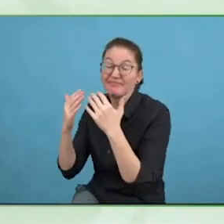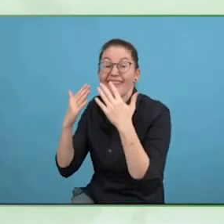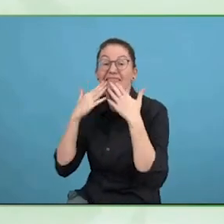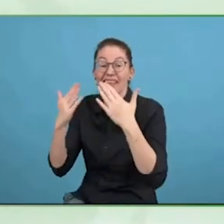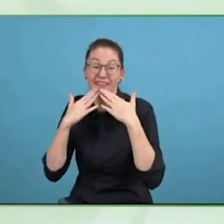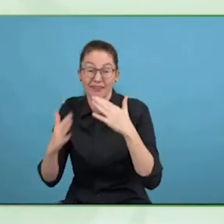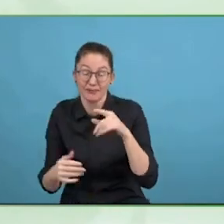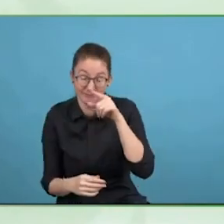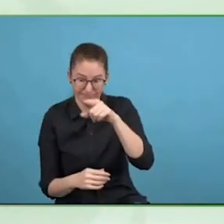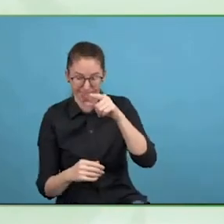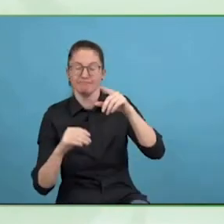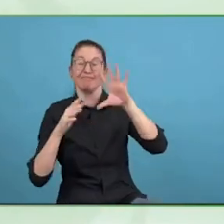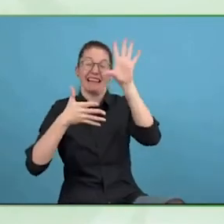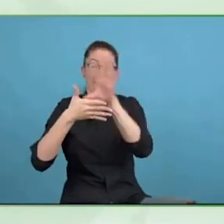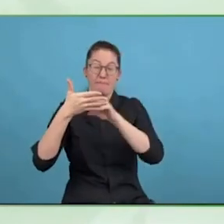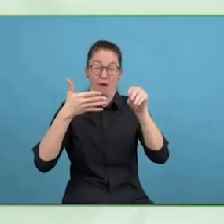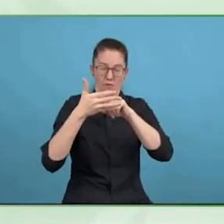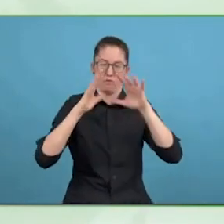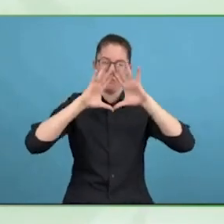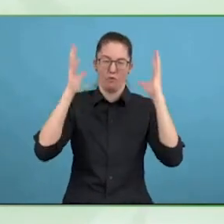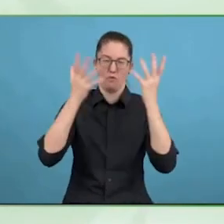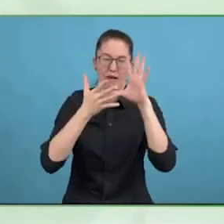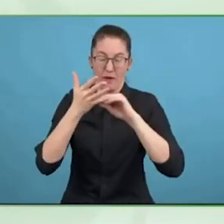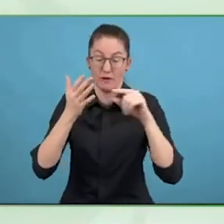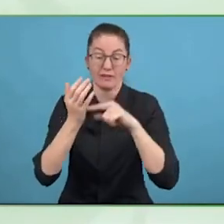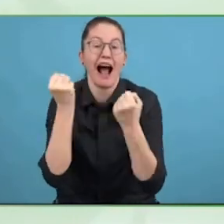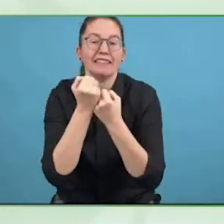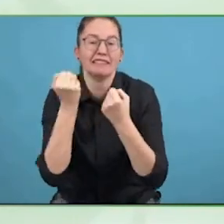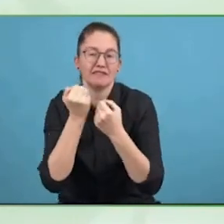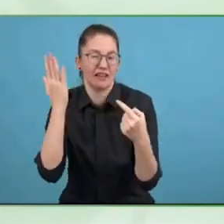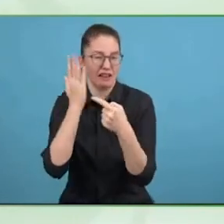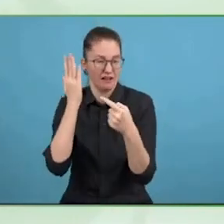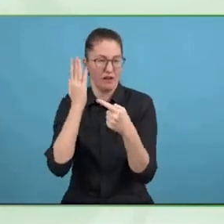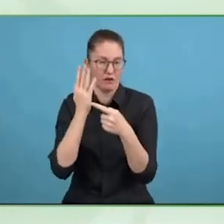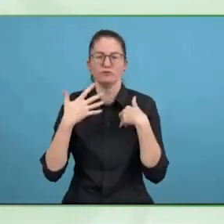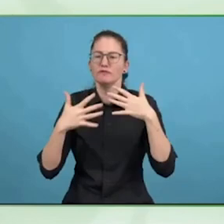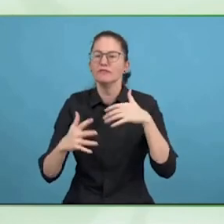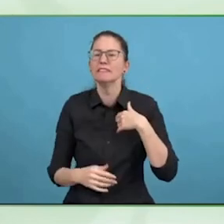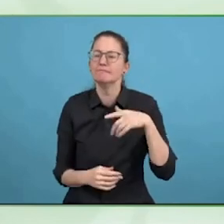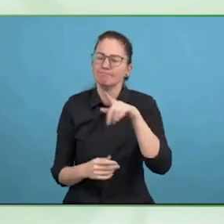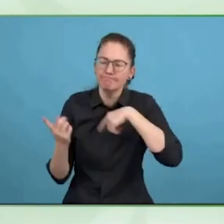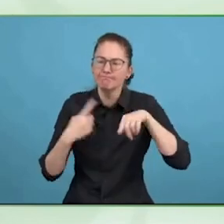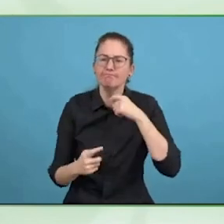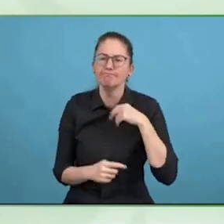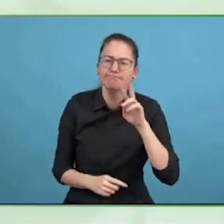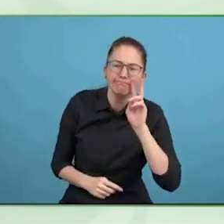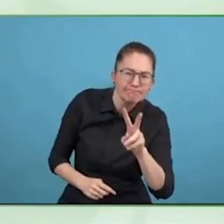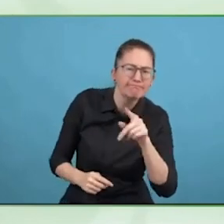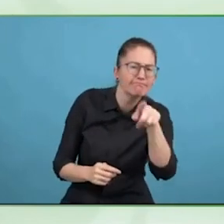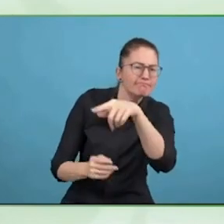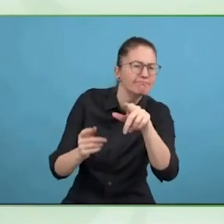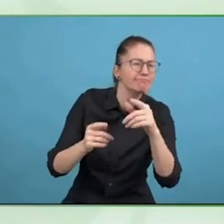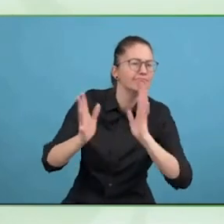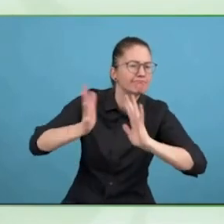of know-how from people all around the world, and showing us how